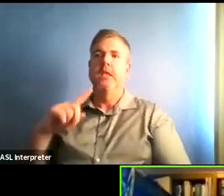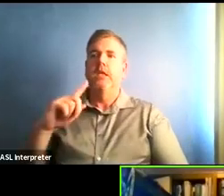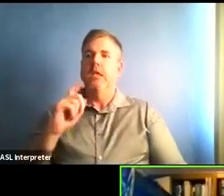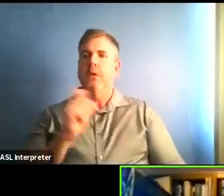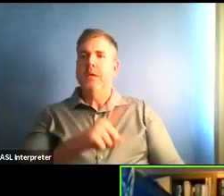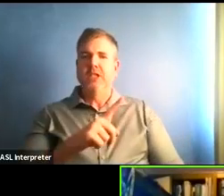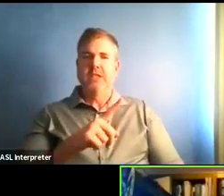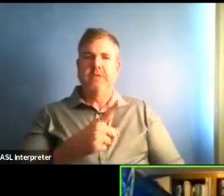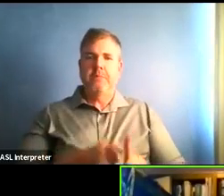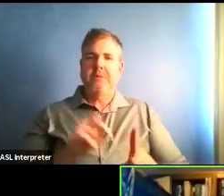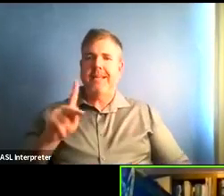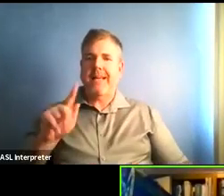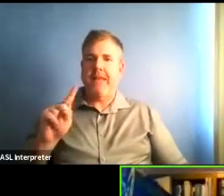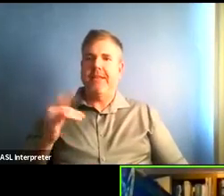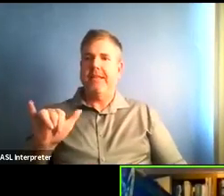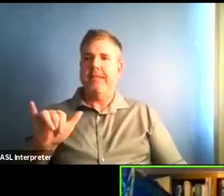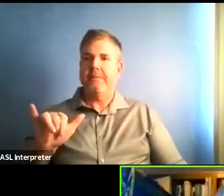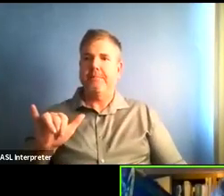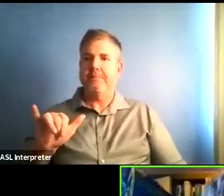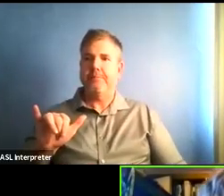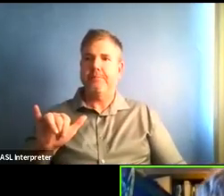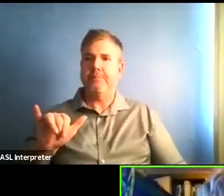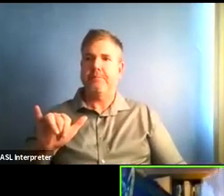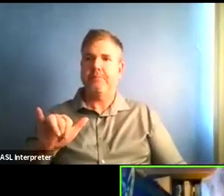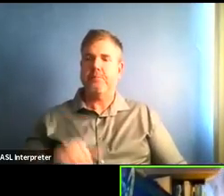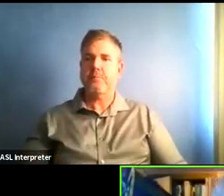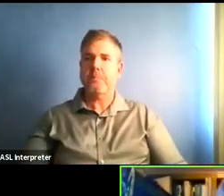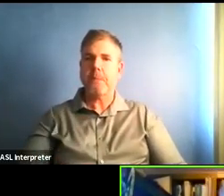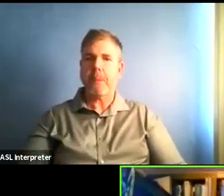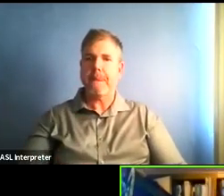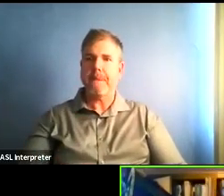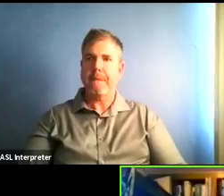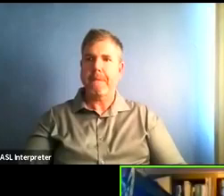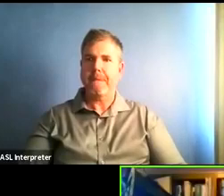who asks you, has this concerns the